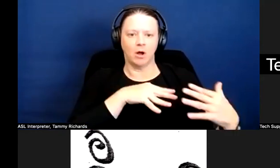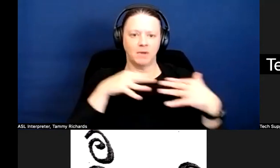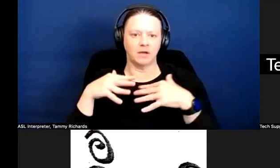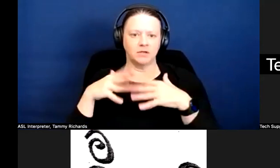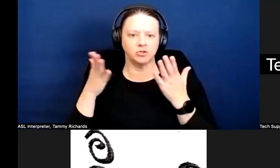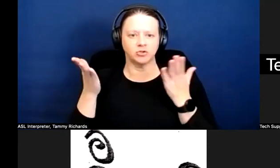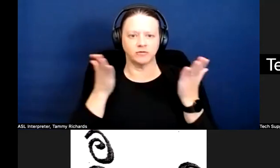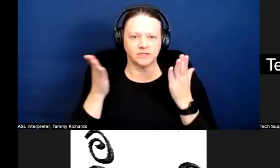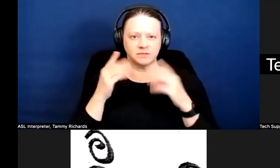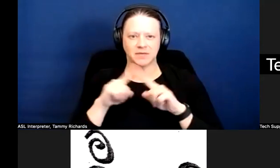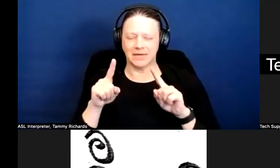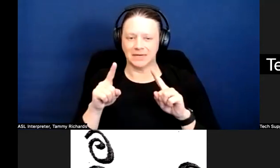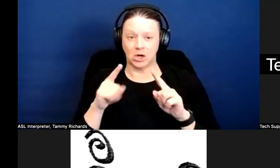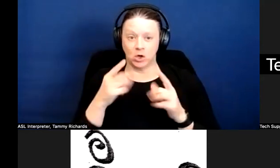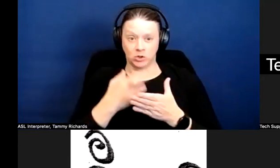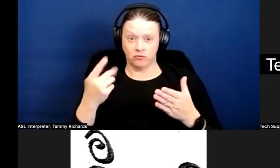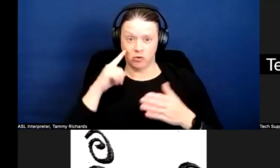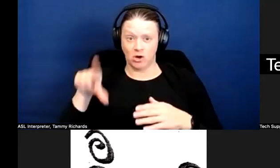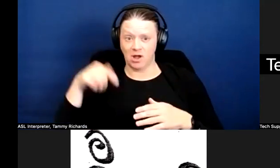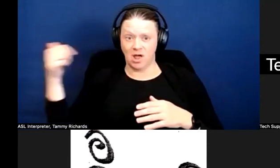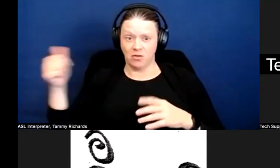I'm not sure about resources for other folks.